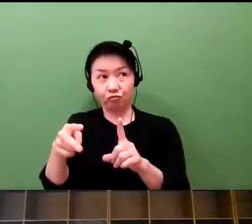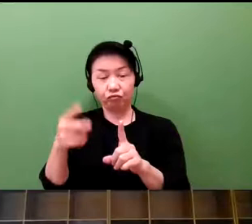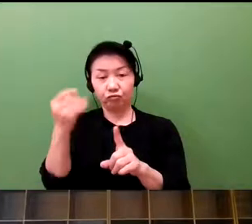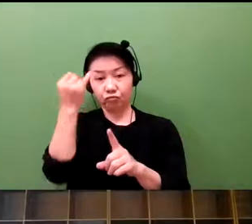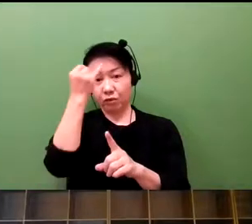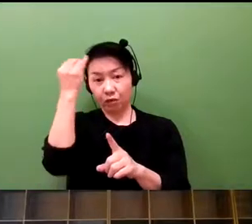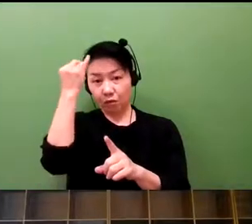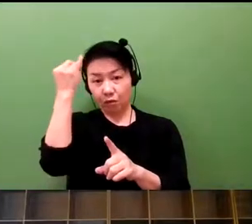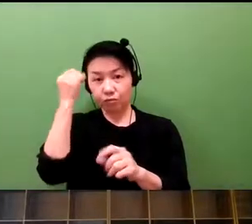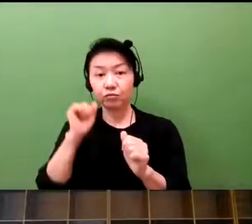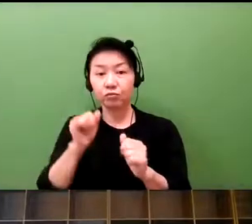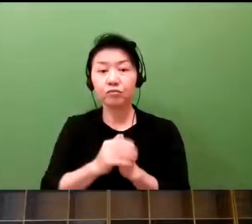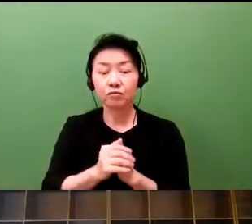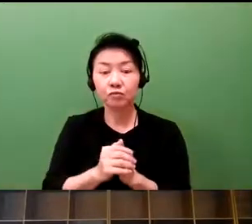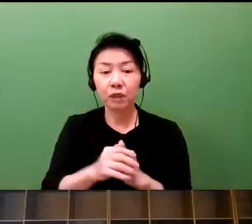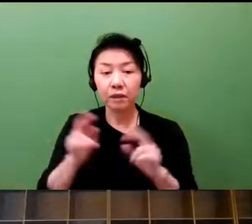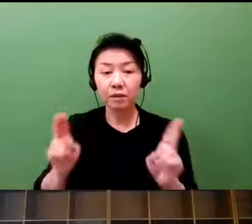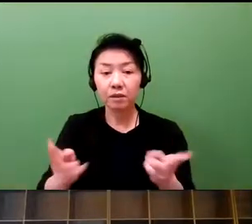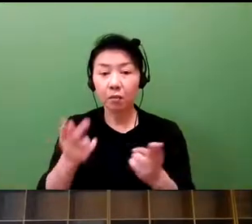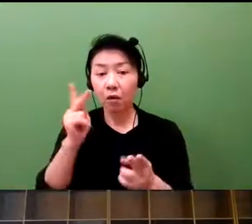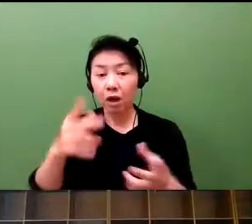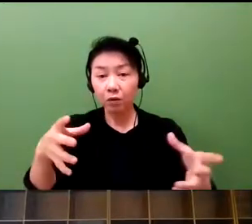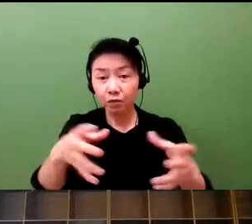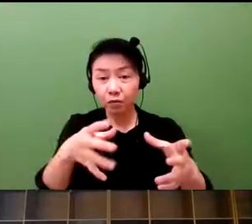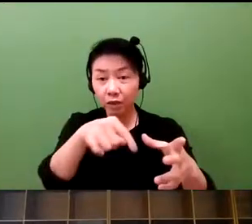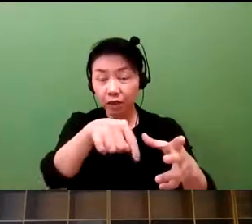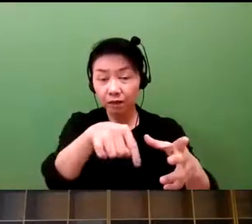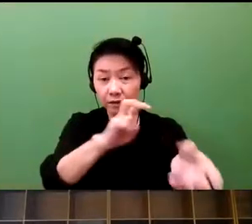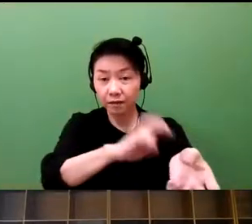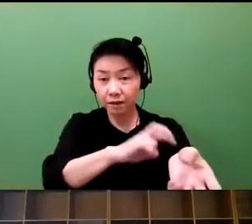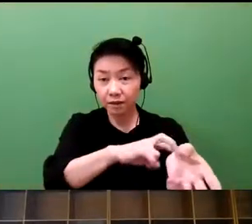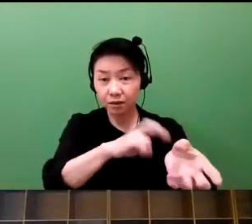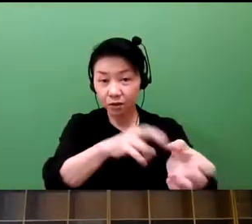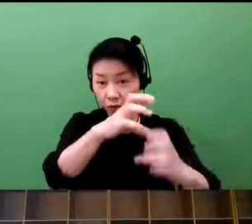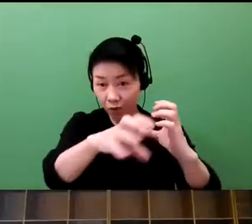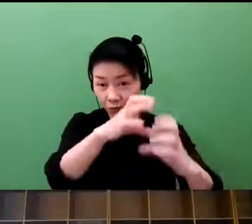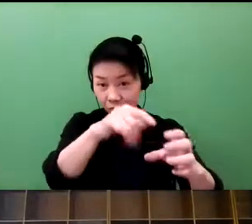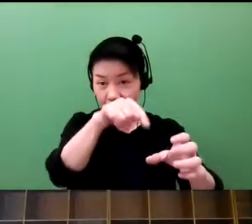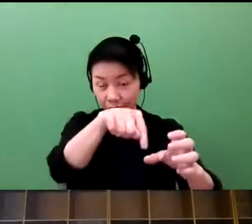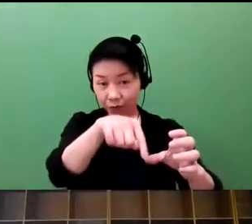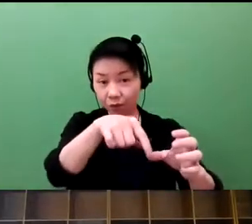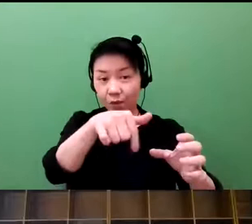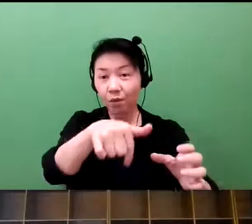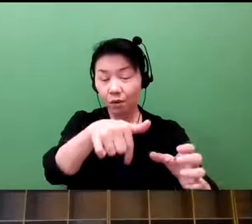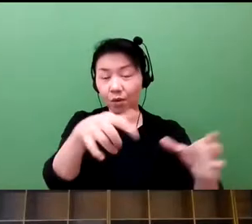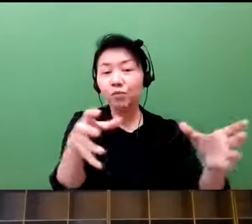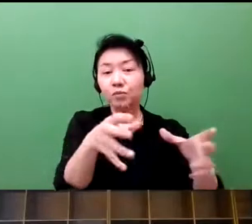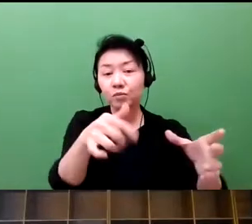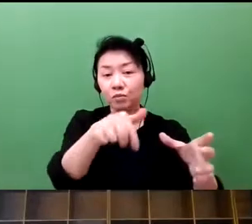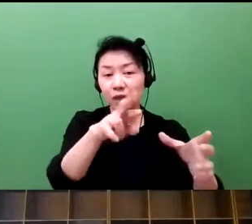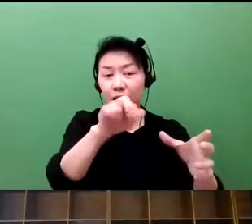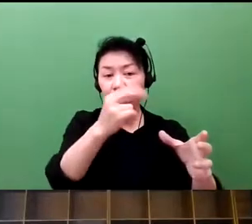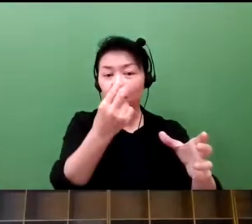refer to as the PF platform. And this is an aggregation of experts, the physician. And this is the platform.